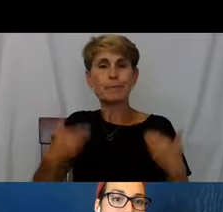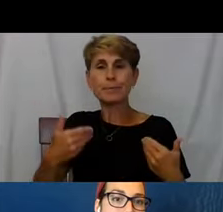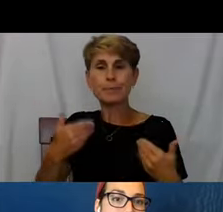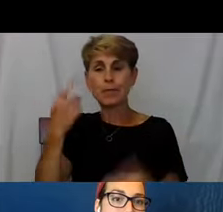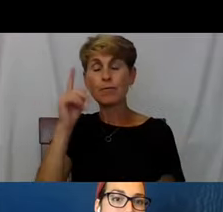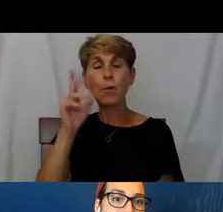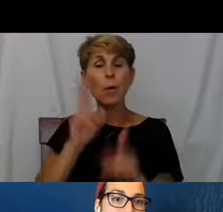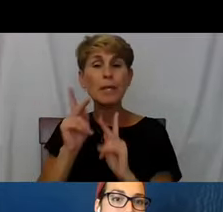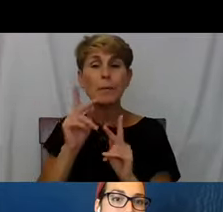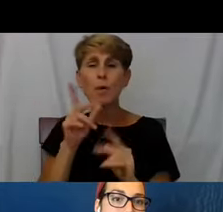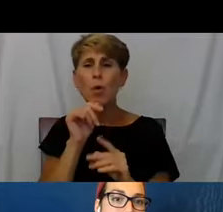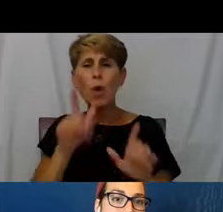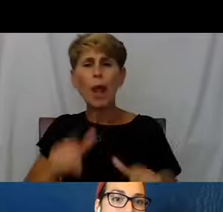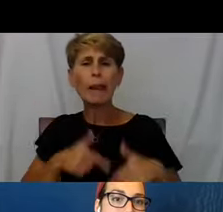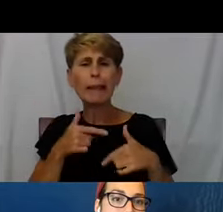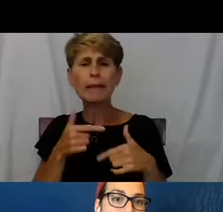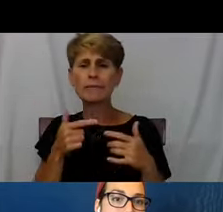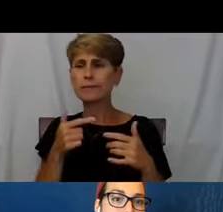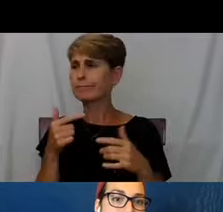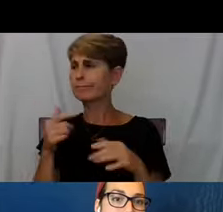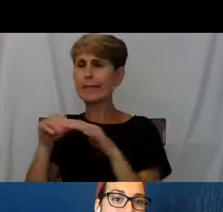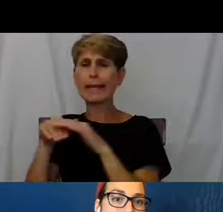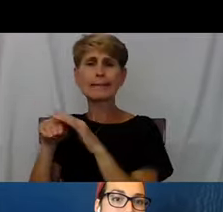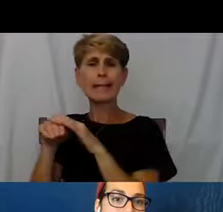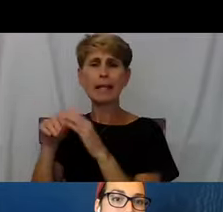they talk about location.